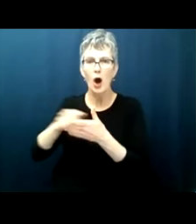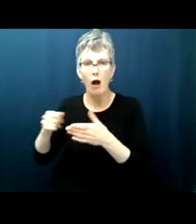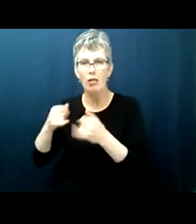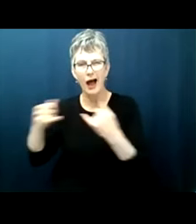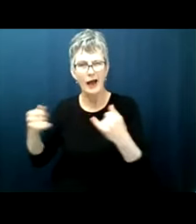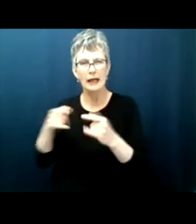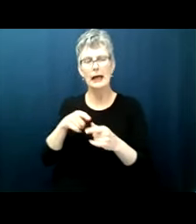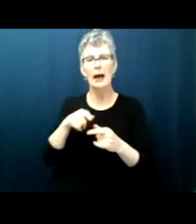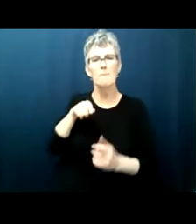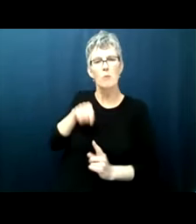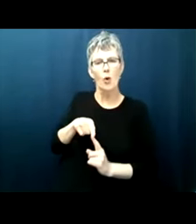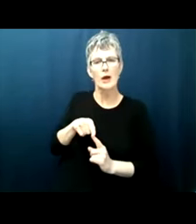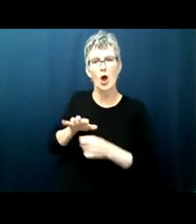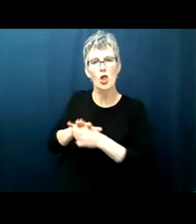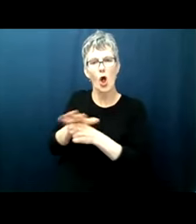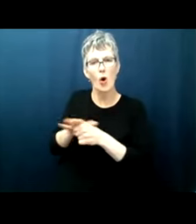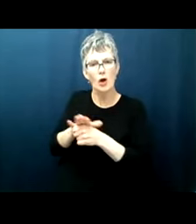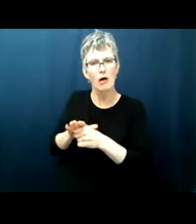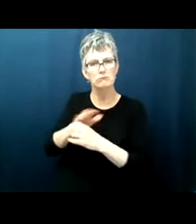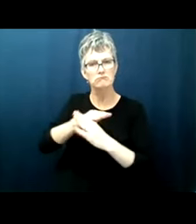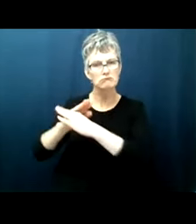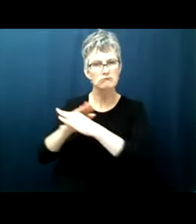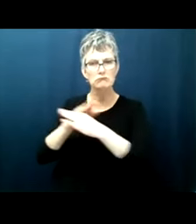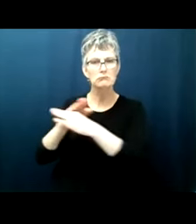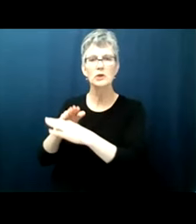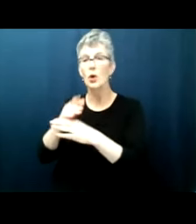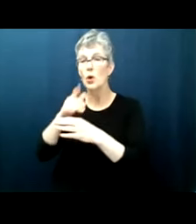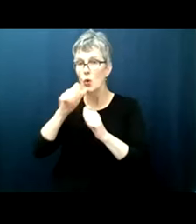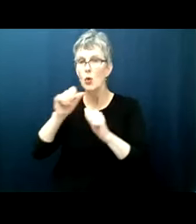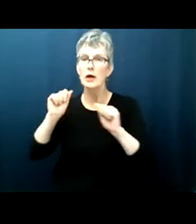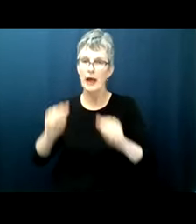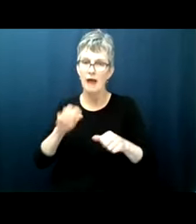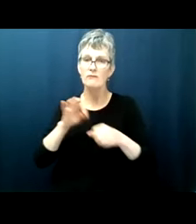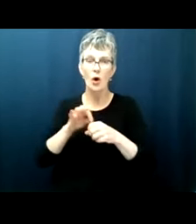over who has access to the ballot has permeated tactics of voter suppression throughout history